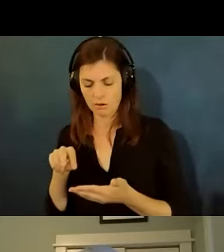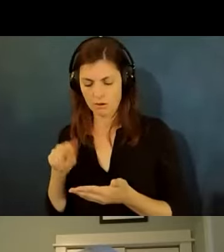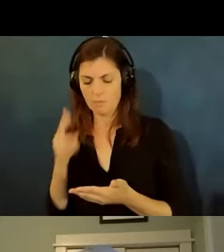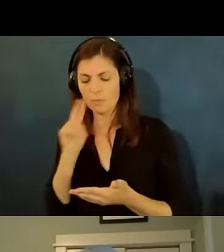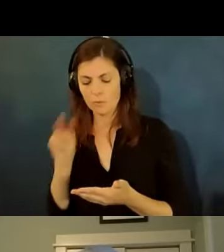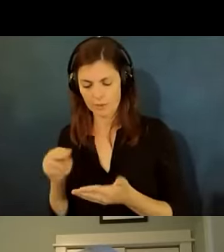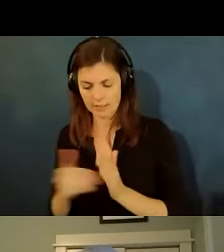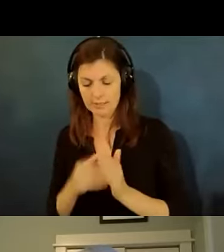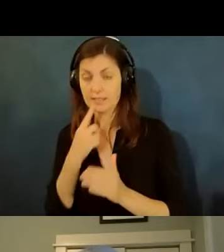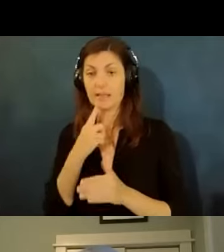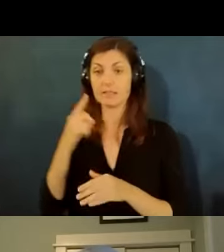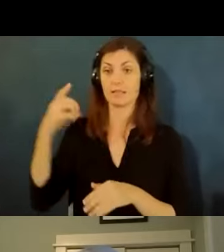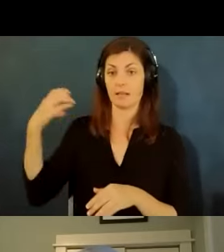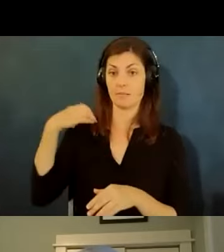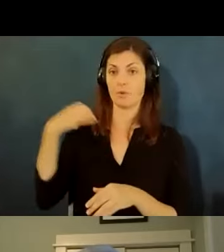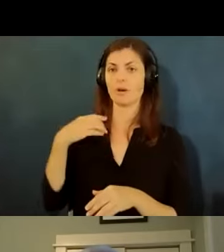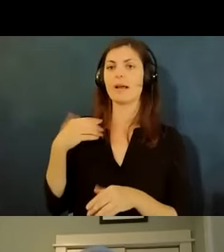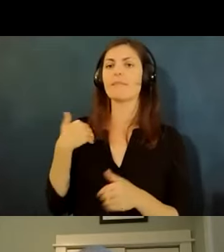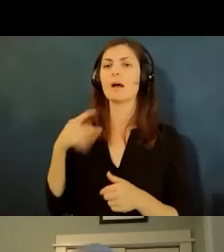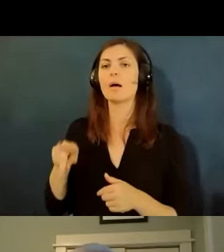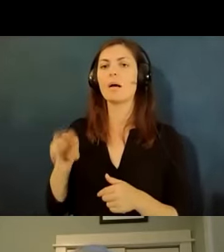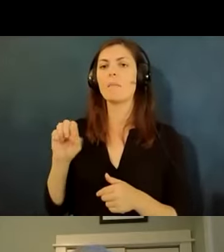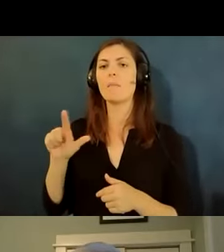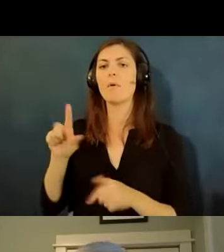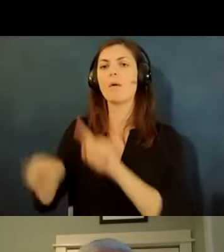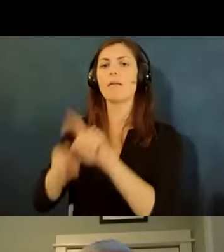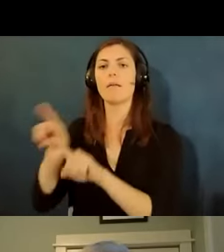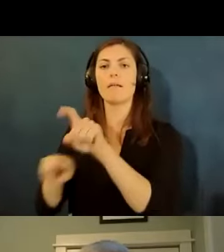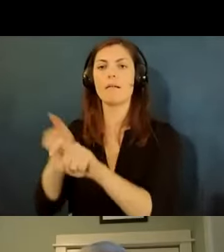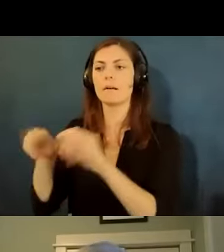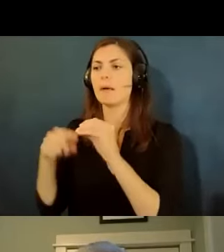employer has done a poll asking about medical conditions and said they would ask nothing